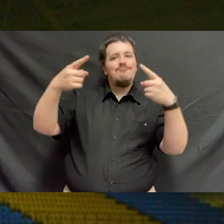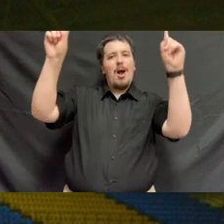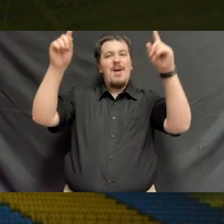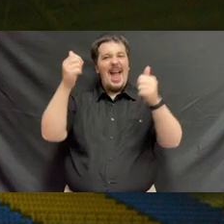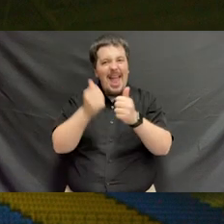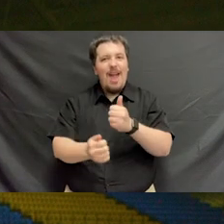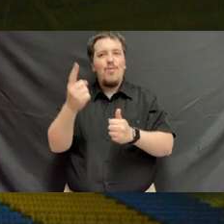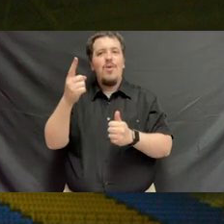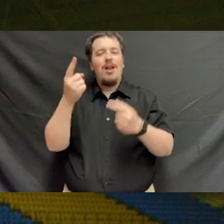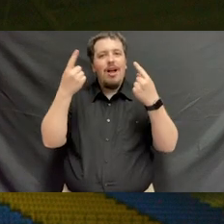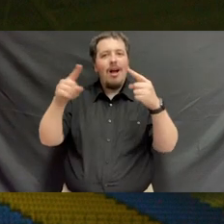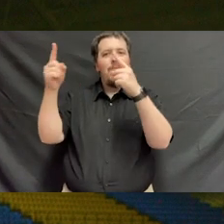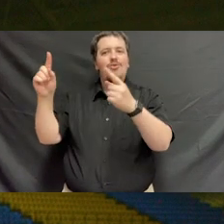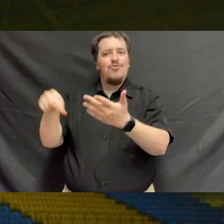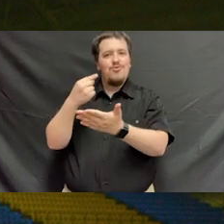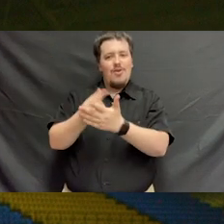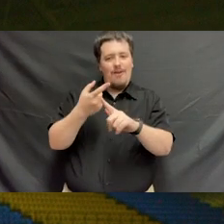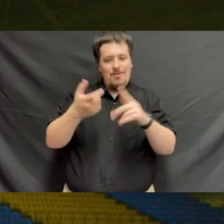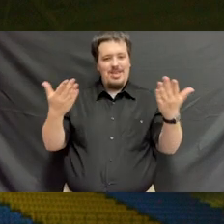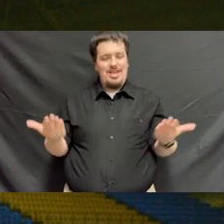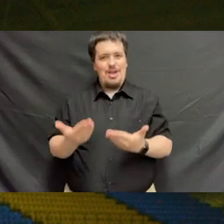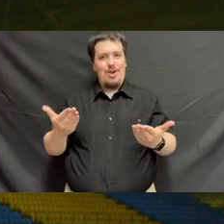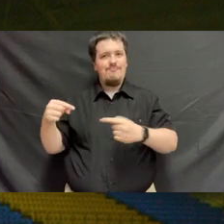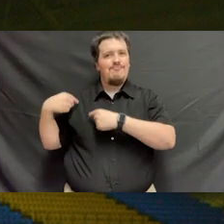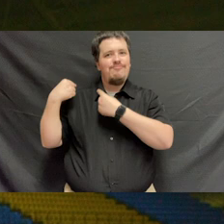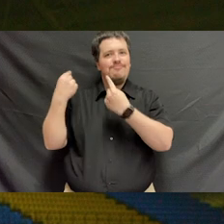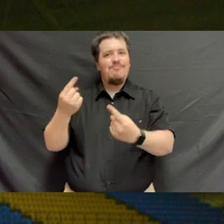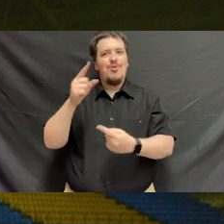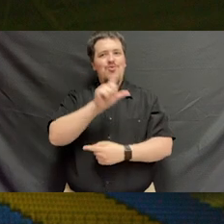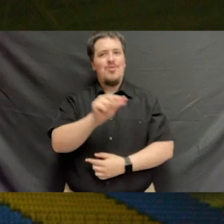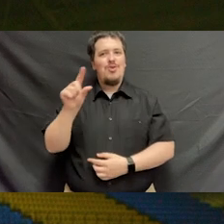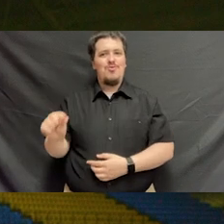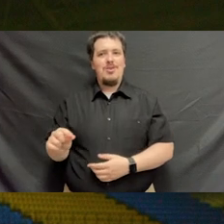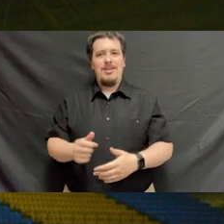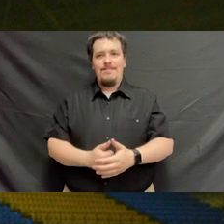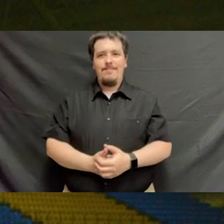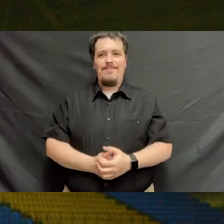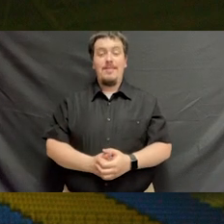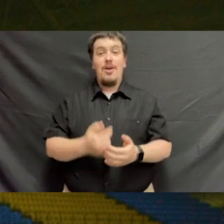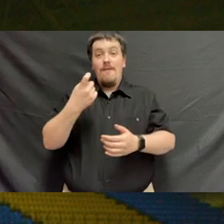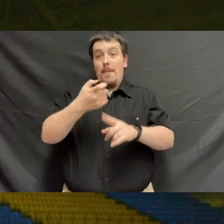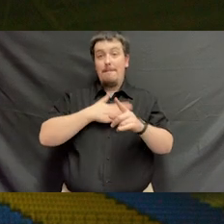and the accomplishments of everyone who has moved on from this institution over the course of the past year.